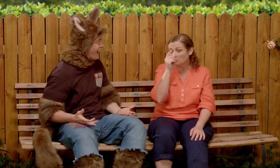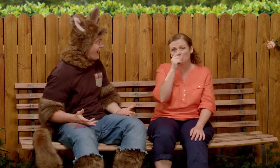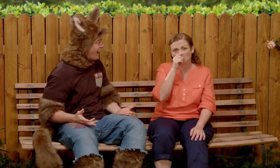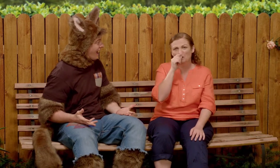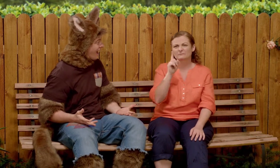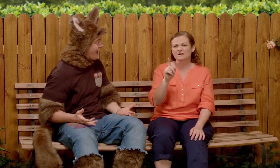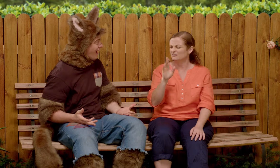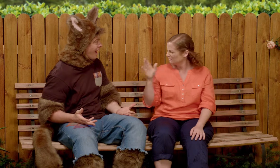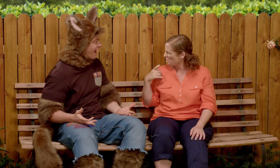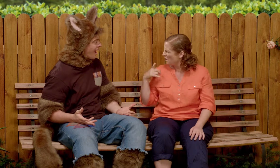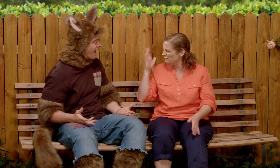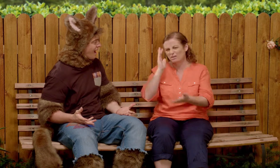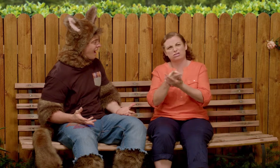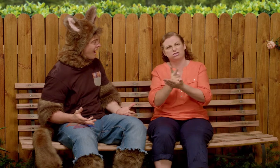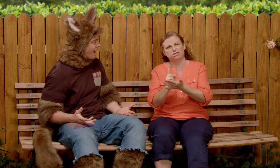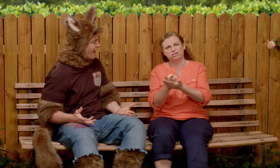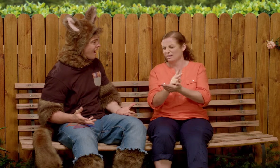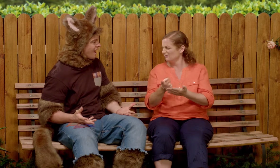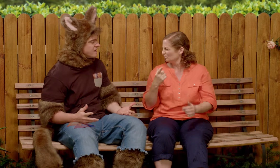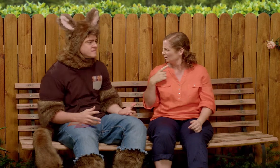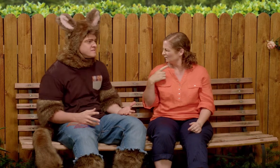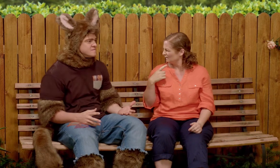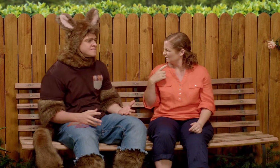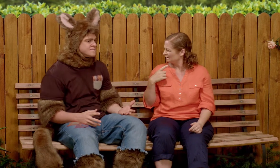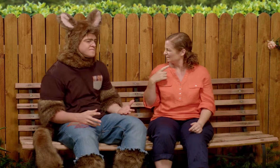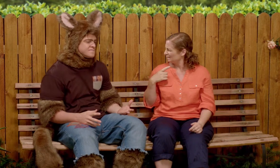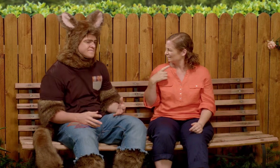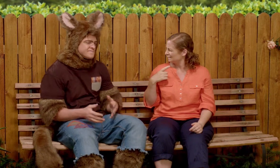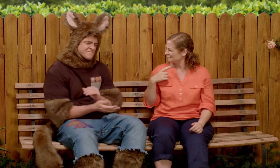Well we could, but Possum why couldn't you sleep?